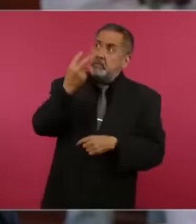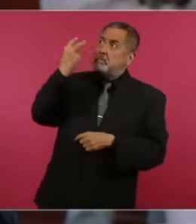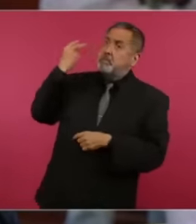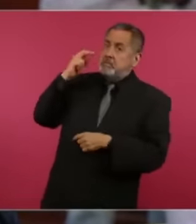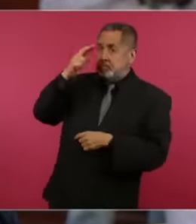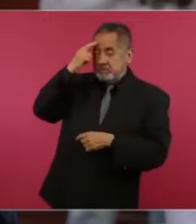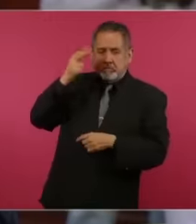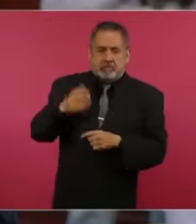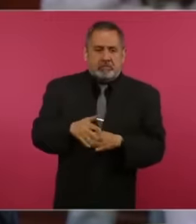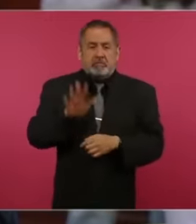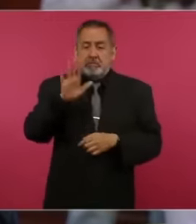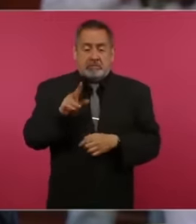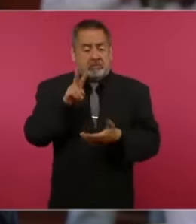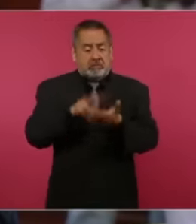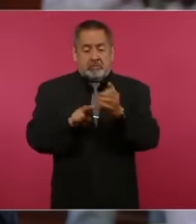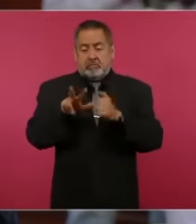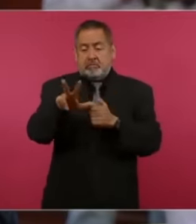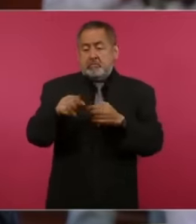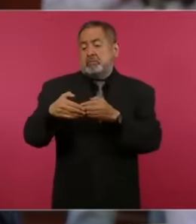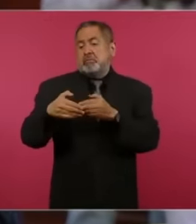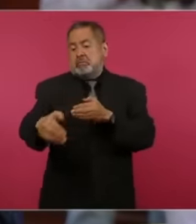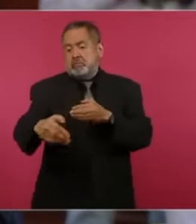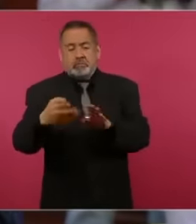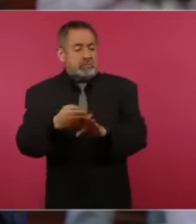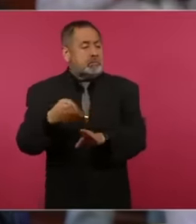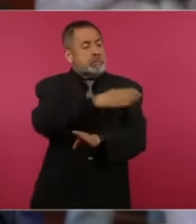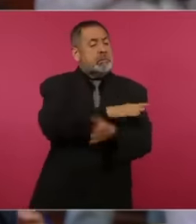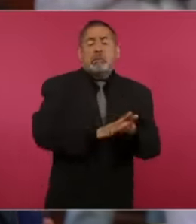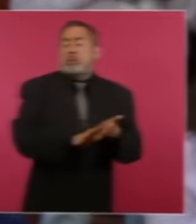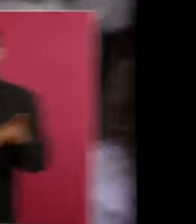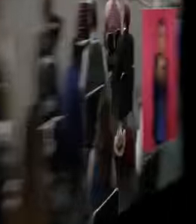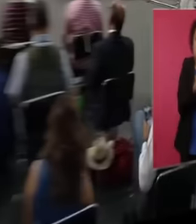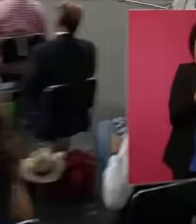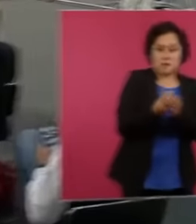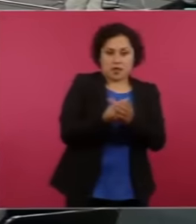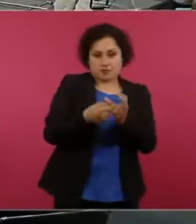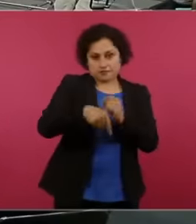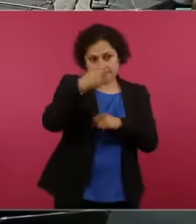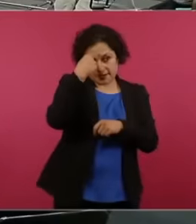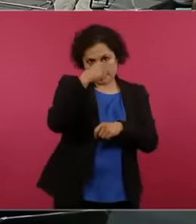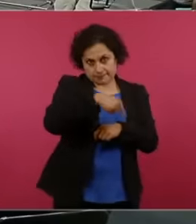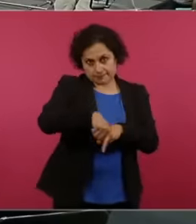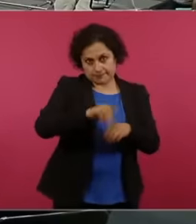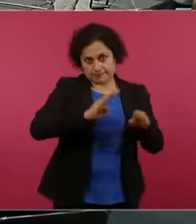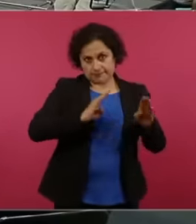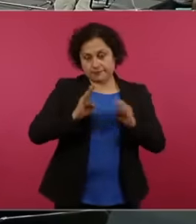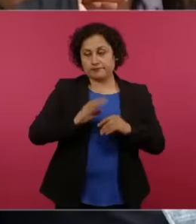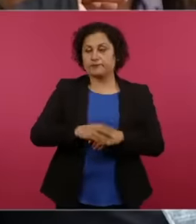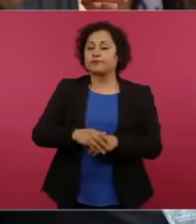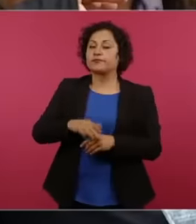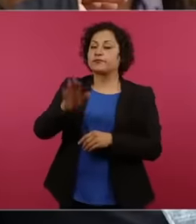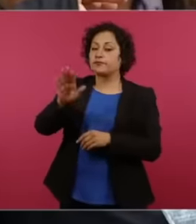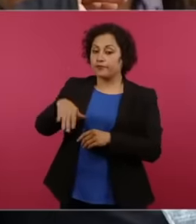Mexico started from the 18th to the 24th and the truth is that they give so much importance, lady, to the media in